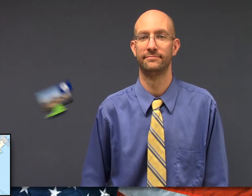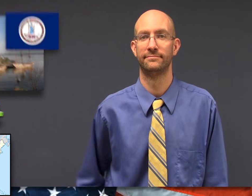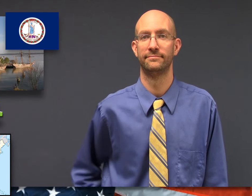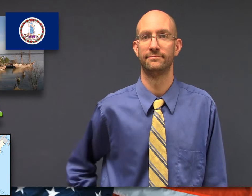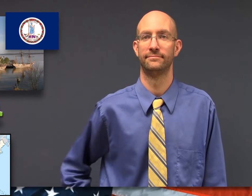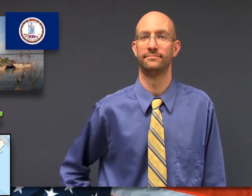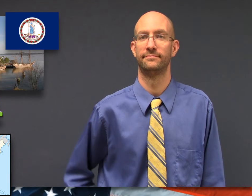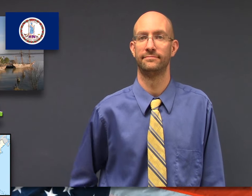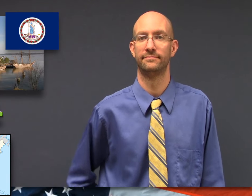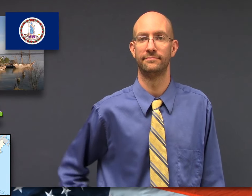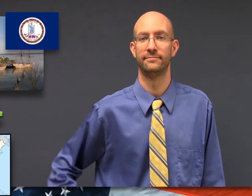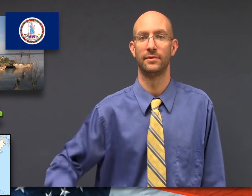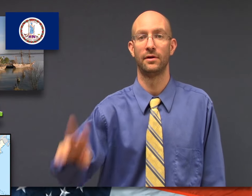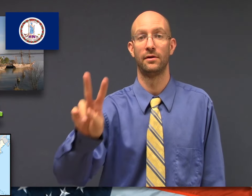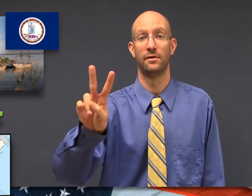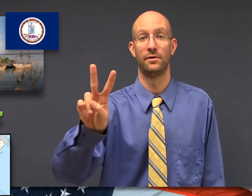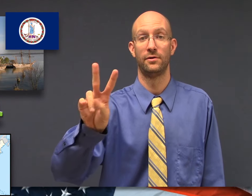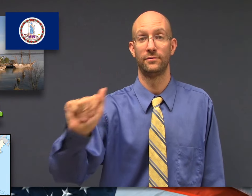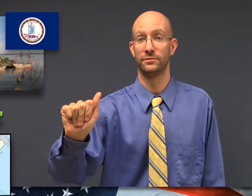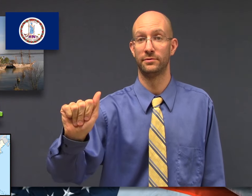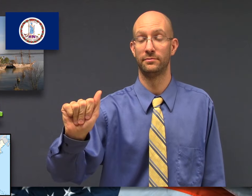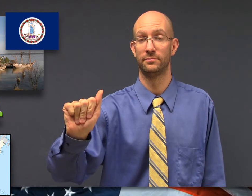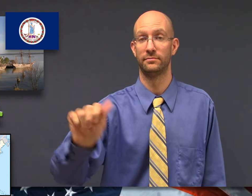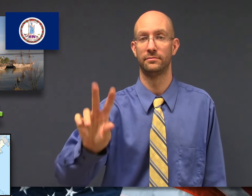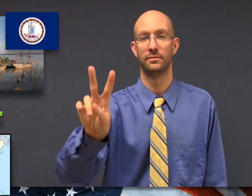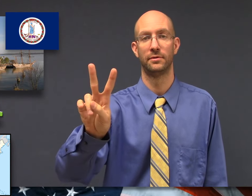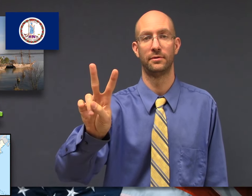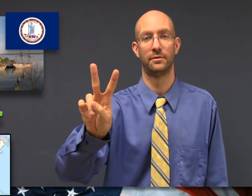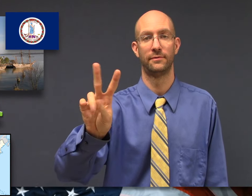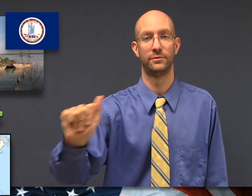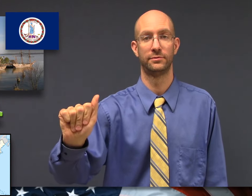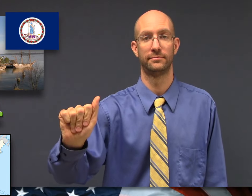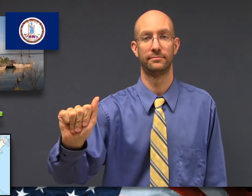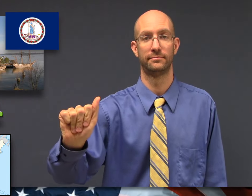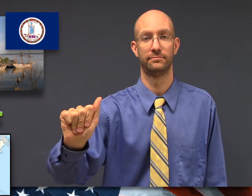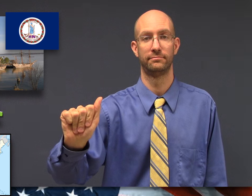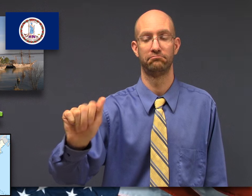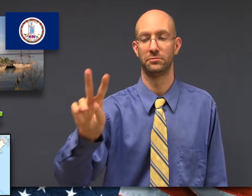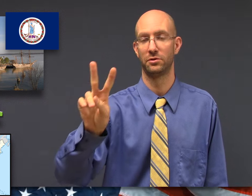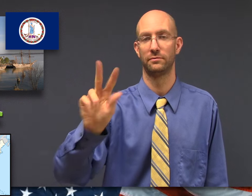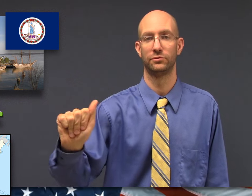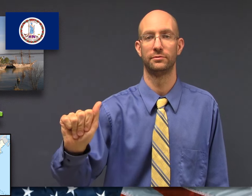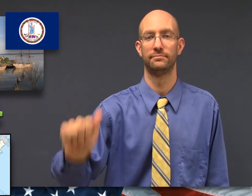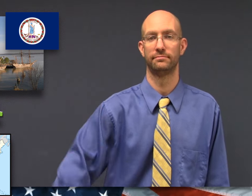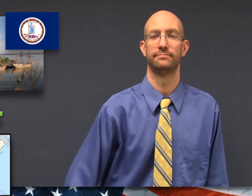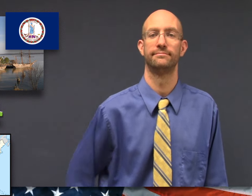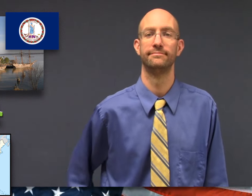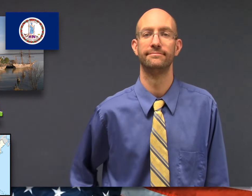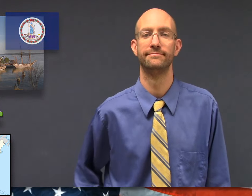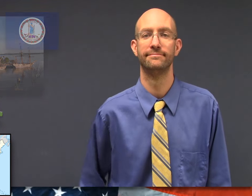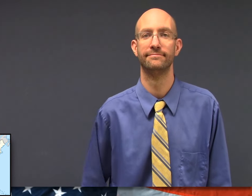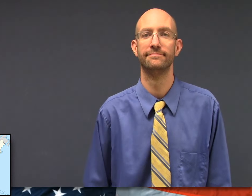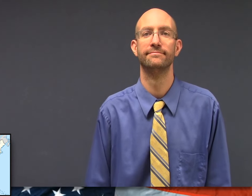fs-VA